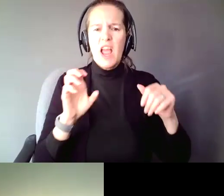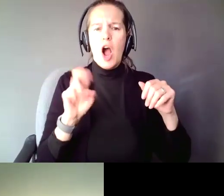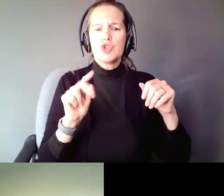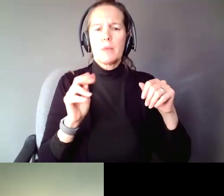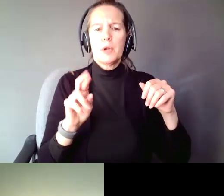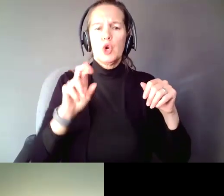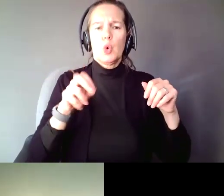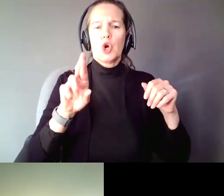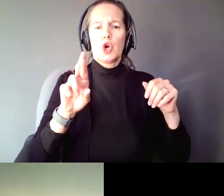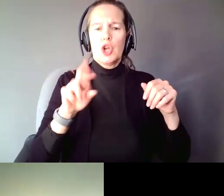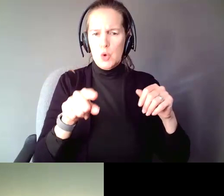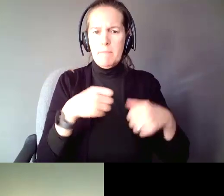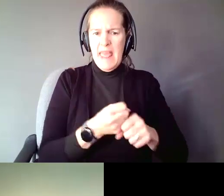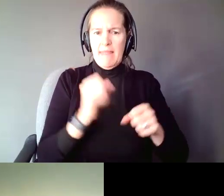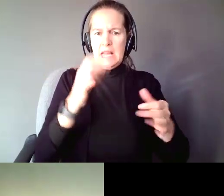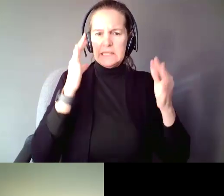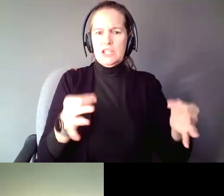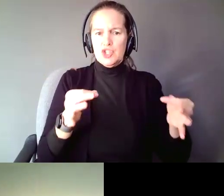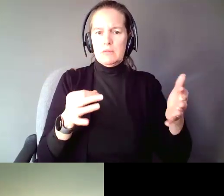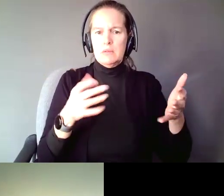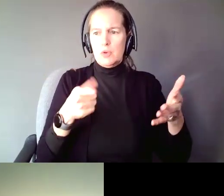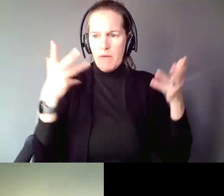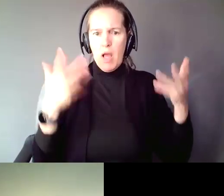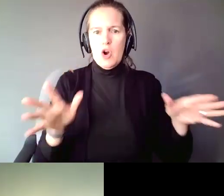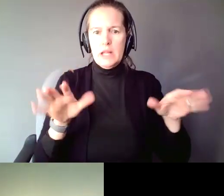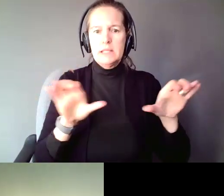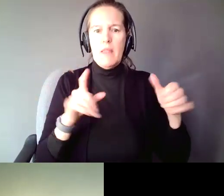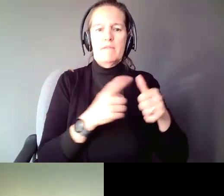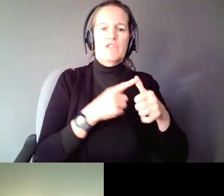Understand, you have already taken the most important first step, deciding you want to